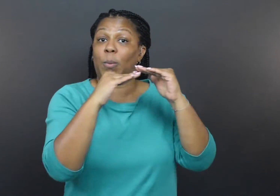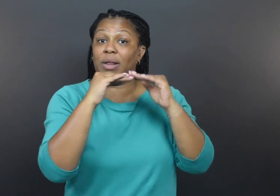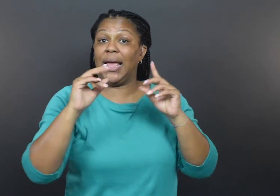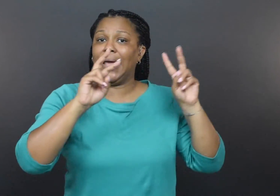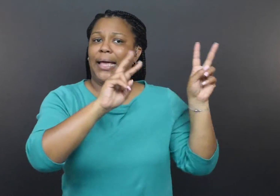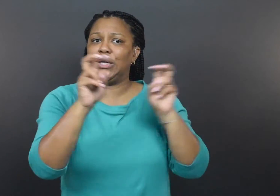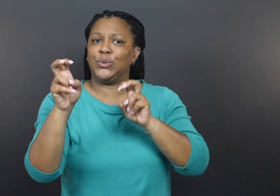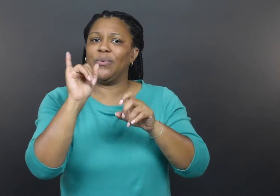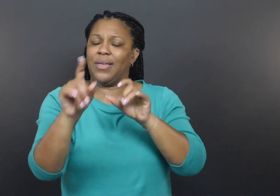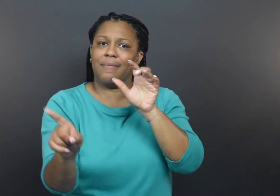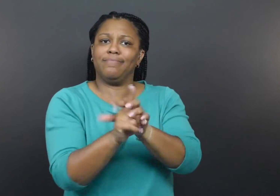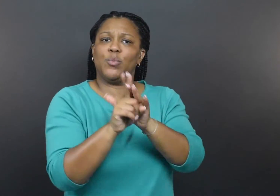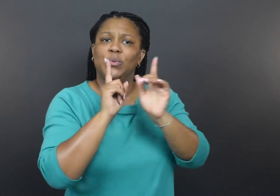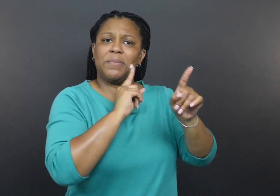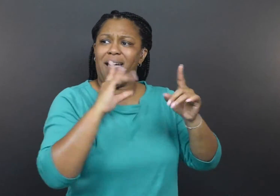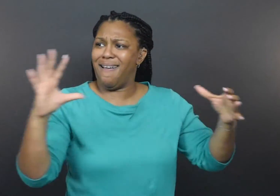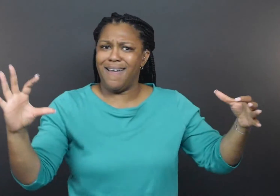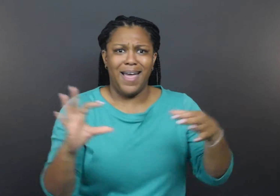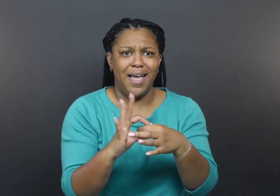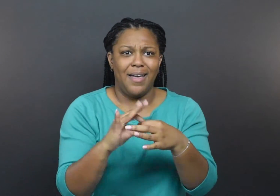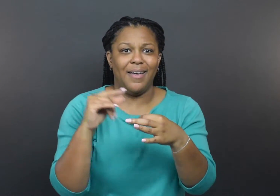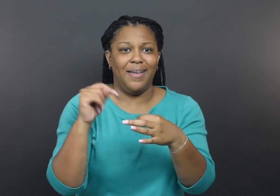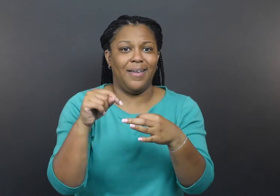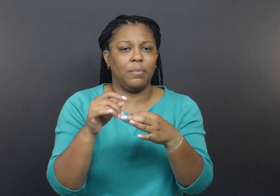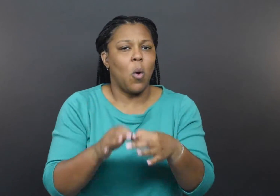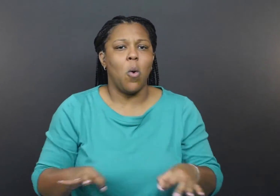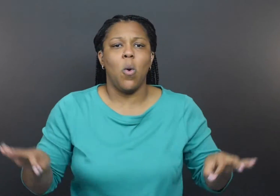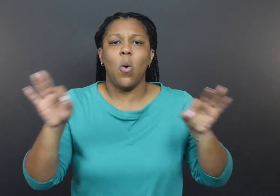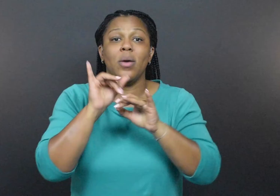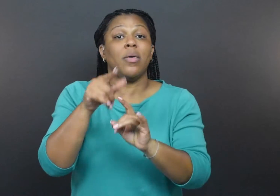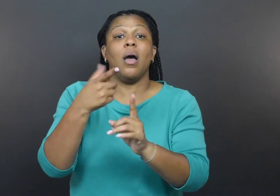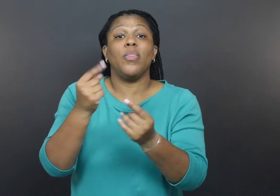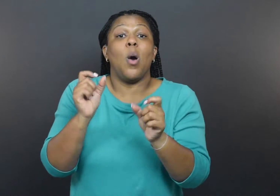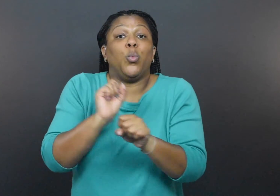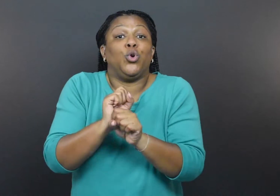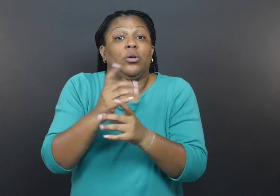this team has shown that community-based organizations supporting the disability